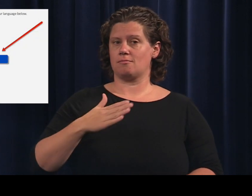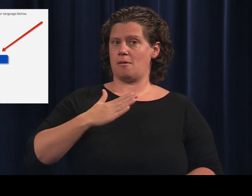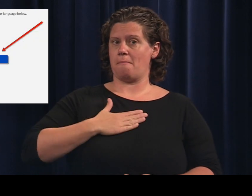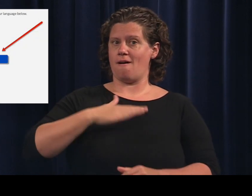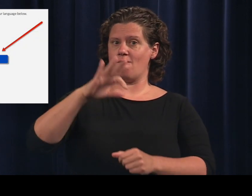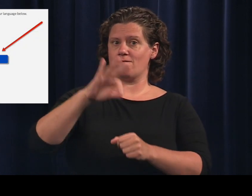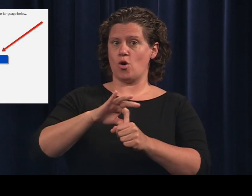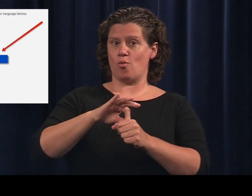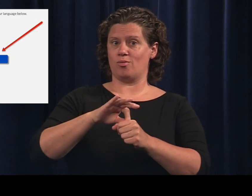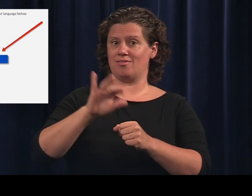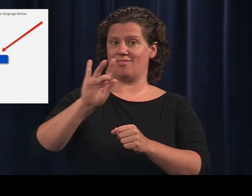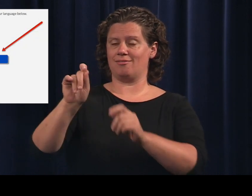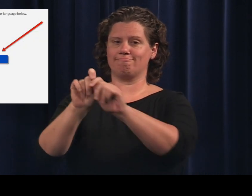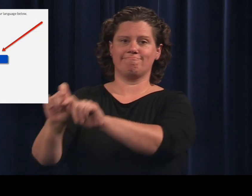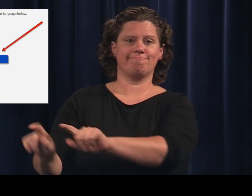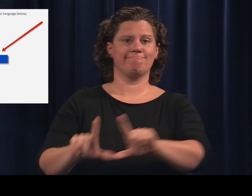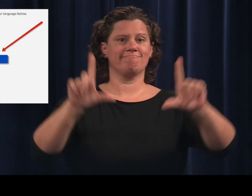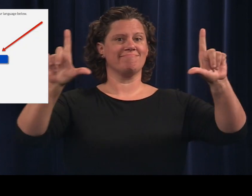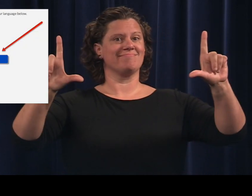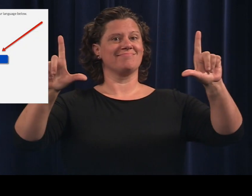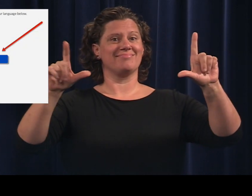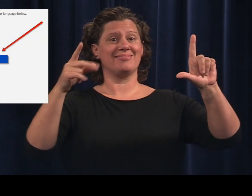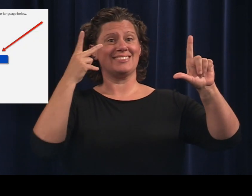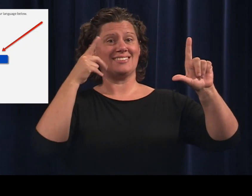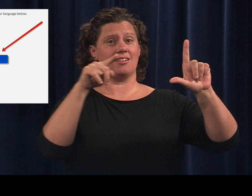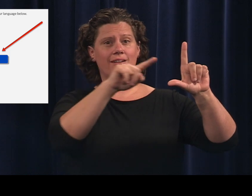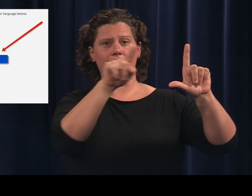The my vote page will appear.